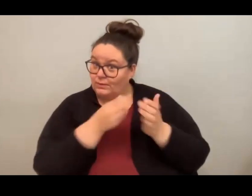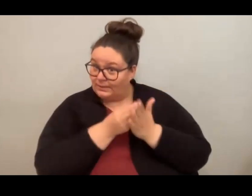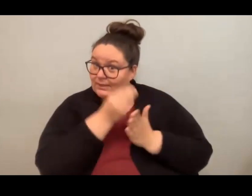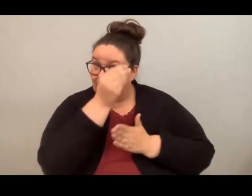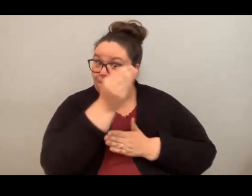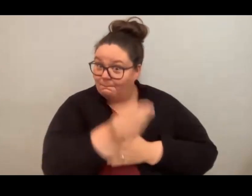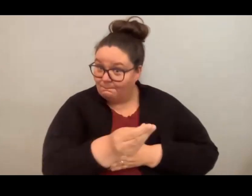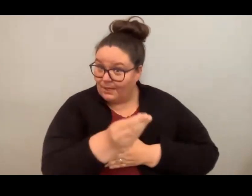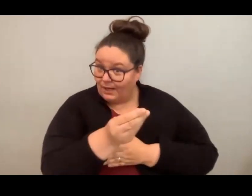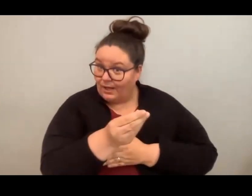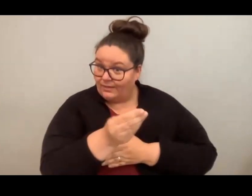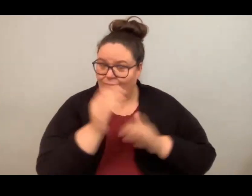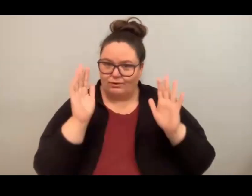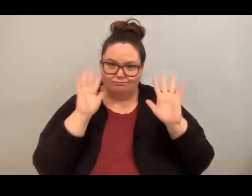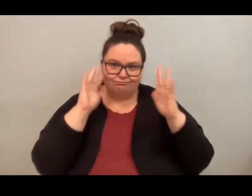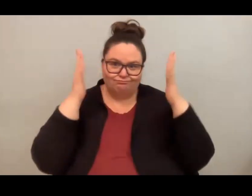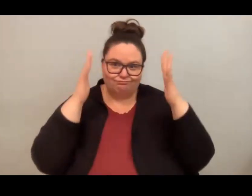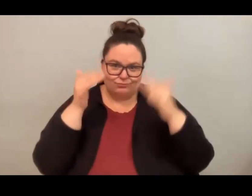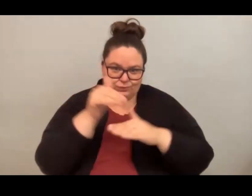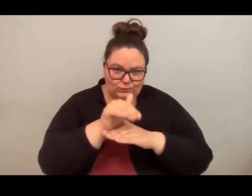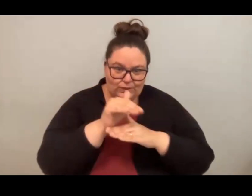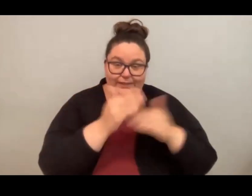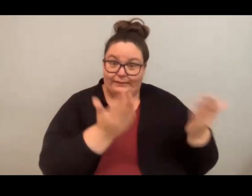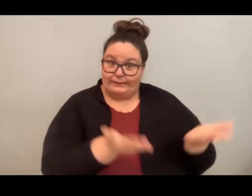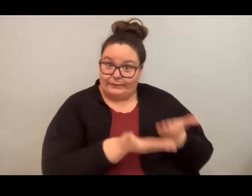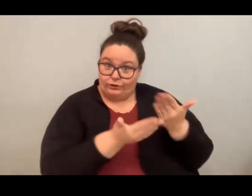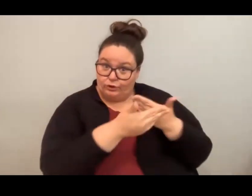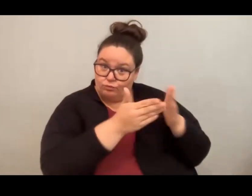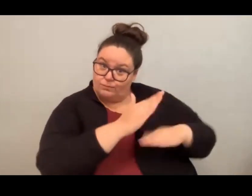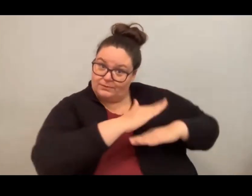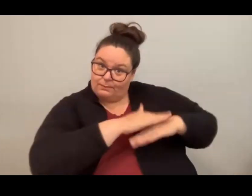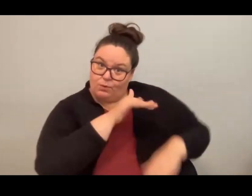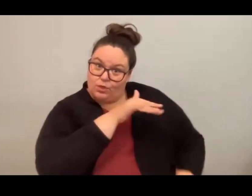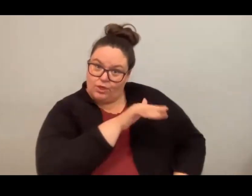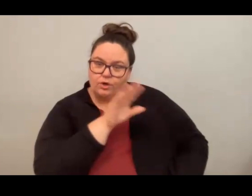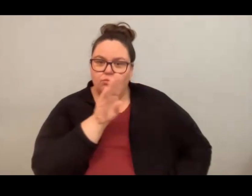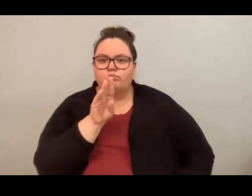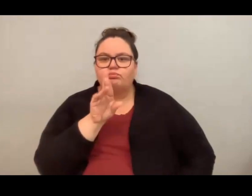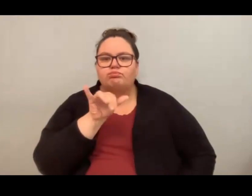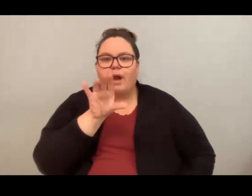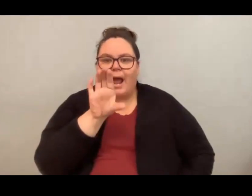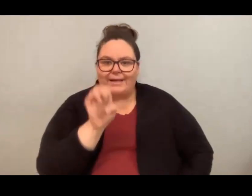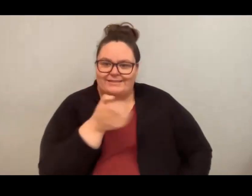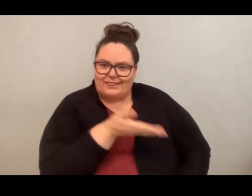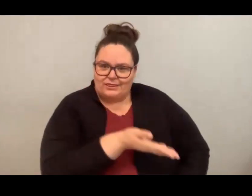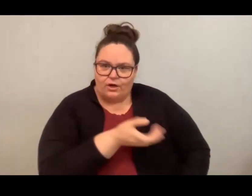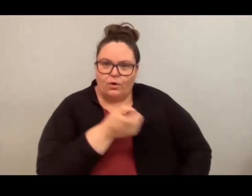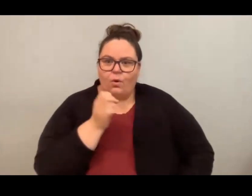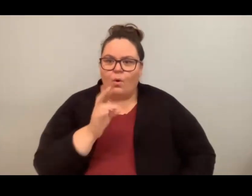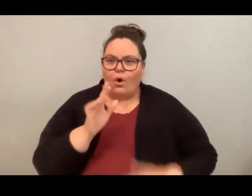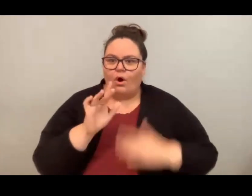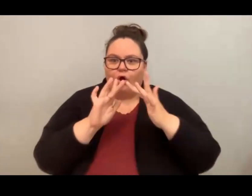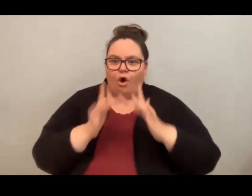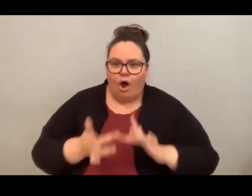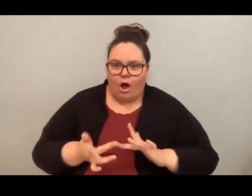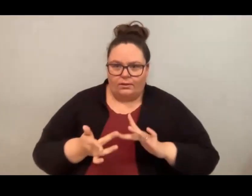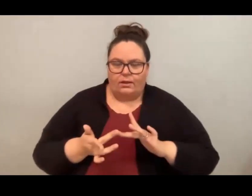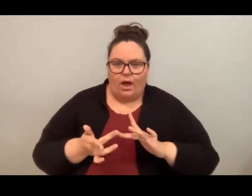tonight in person here at our table with Grace or online through our Submittable page and